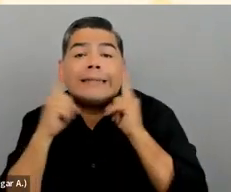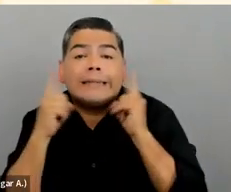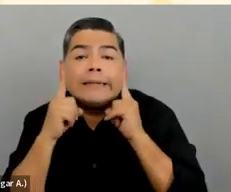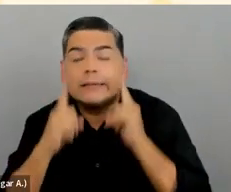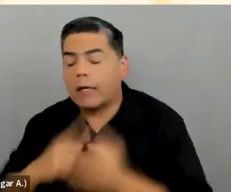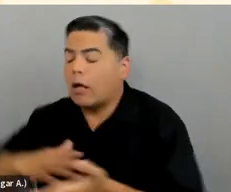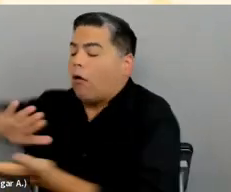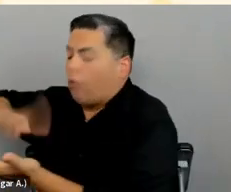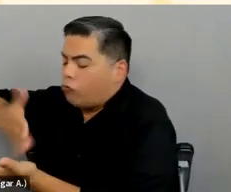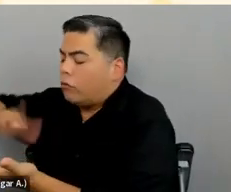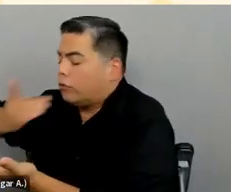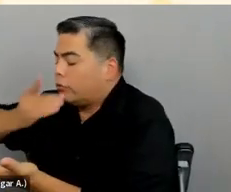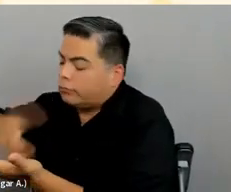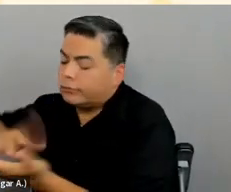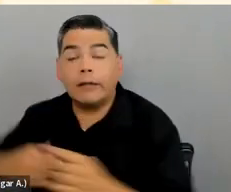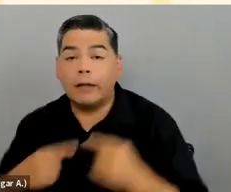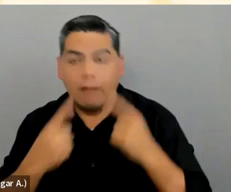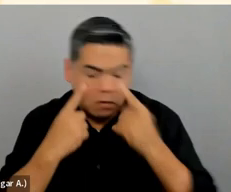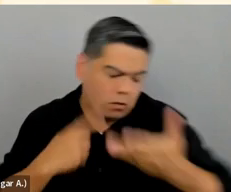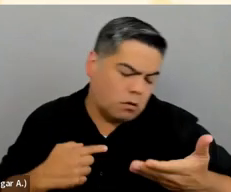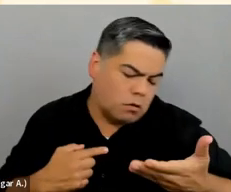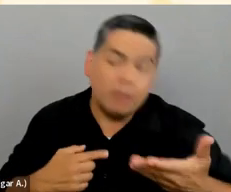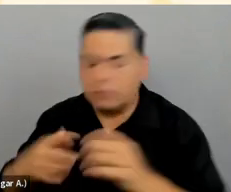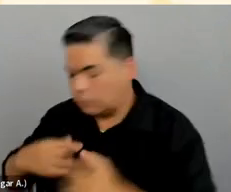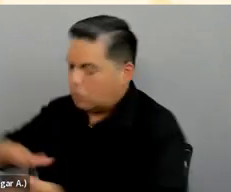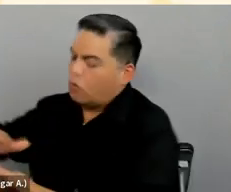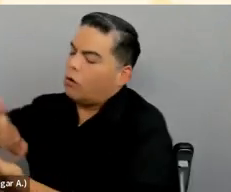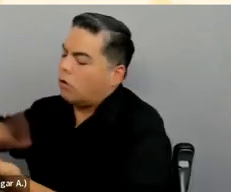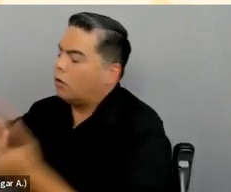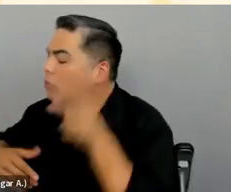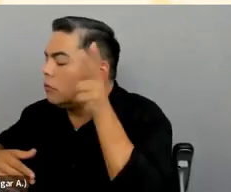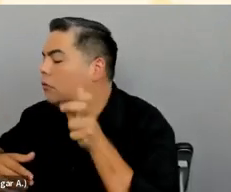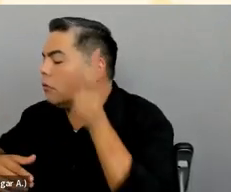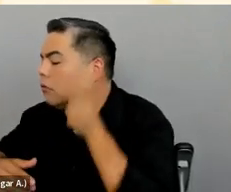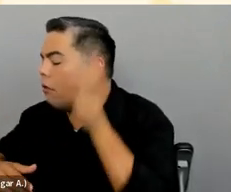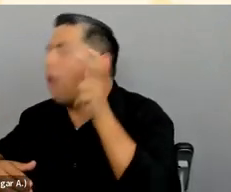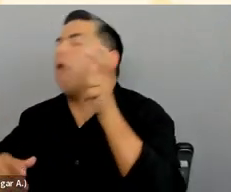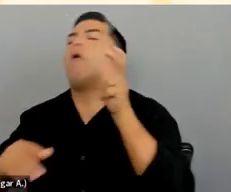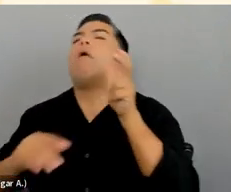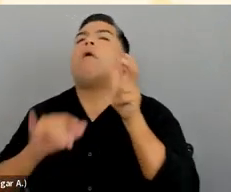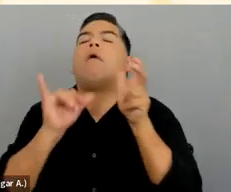and they don't have the screen in front of them. It can be helpful for a lot of different users to describe